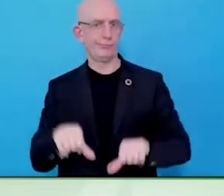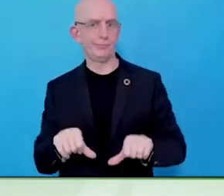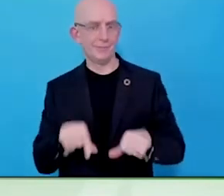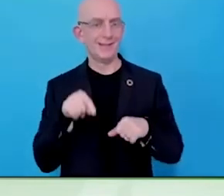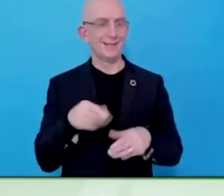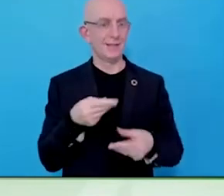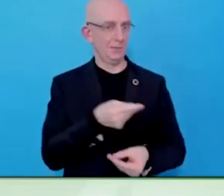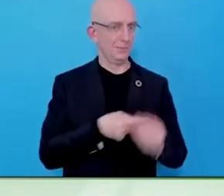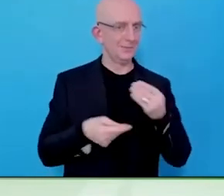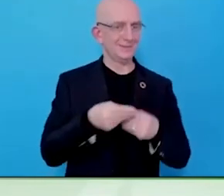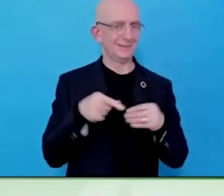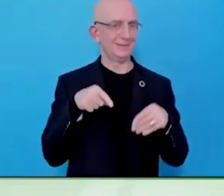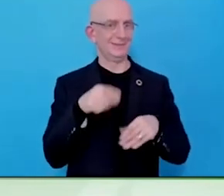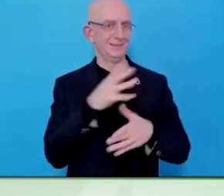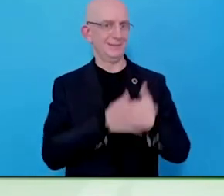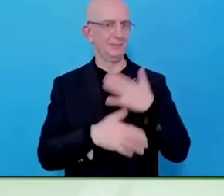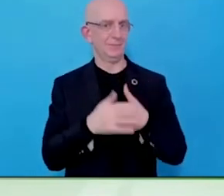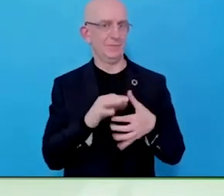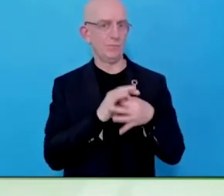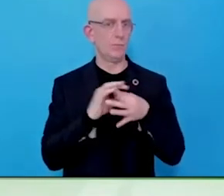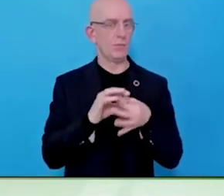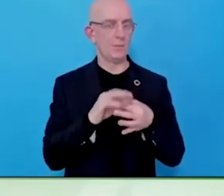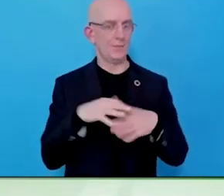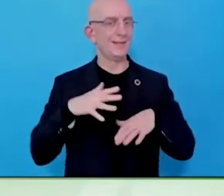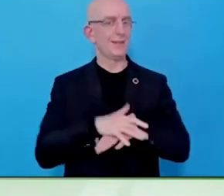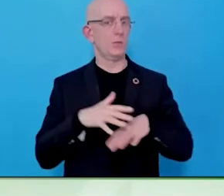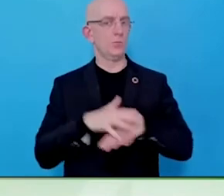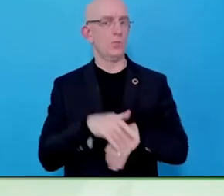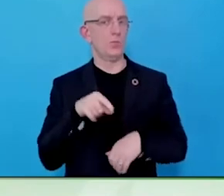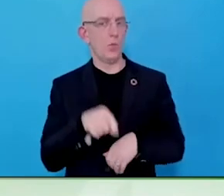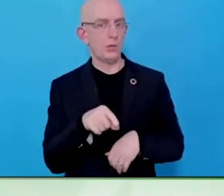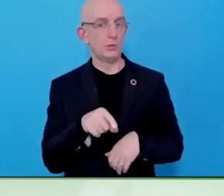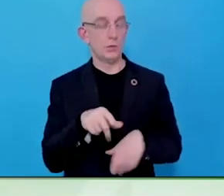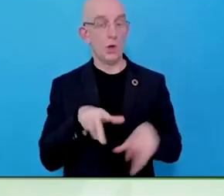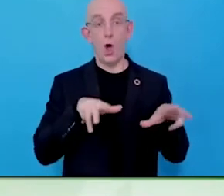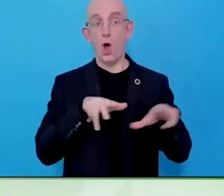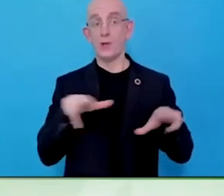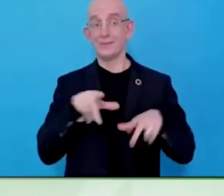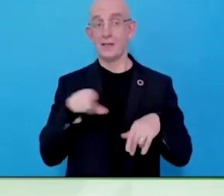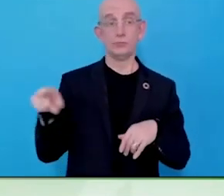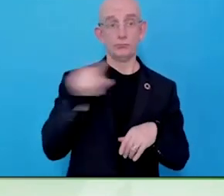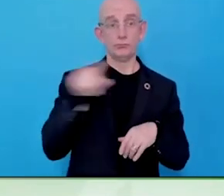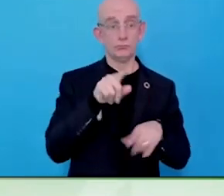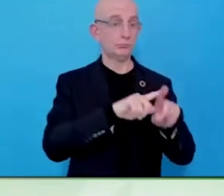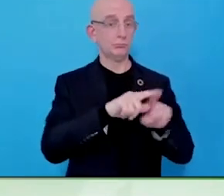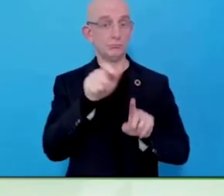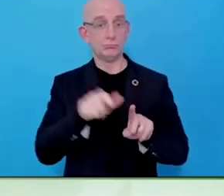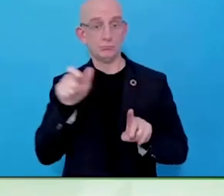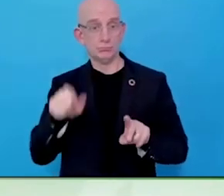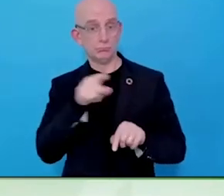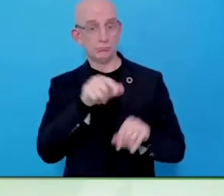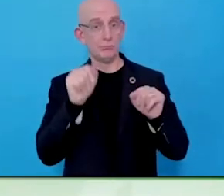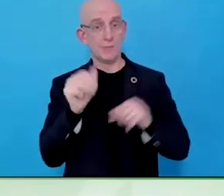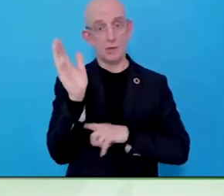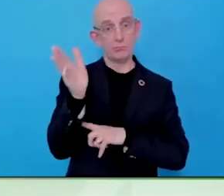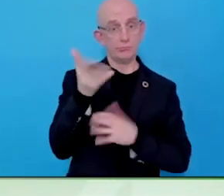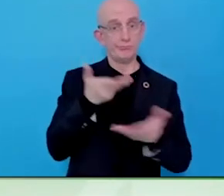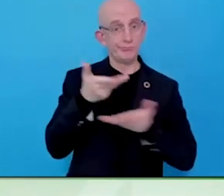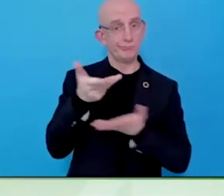get involved in the network? If we have anyone from the business community listening or